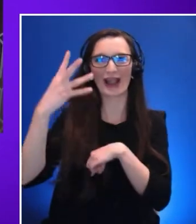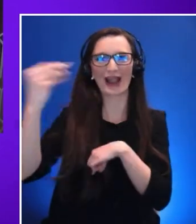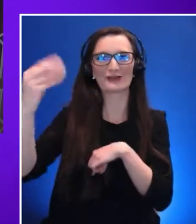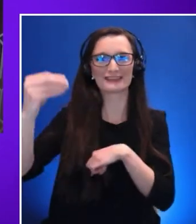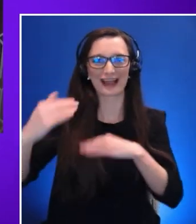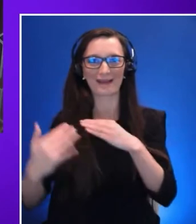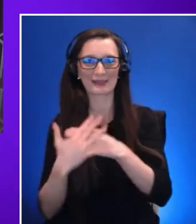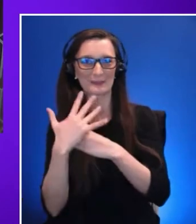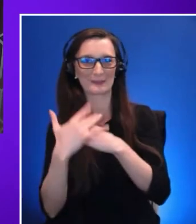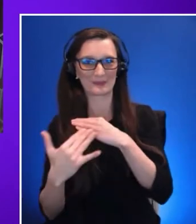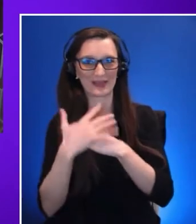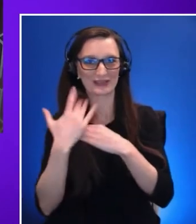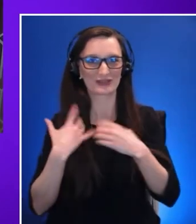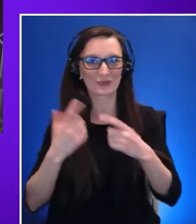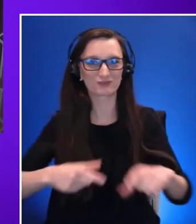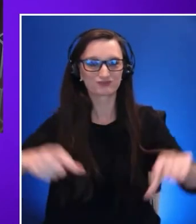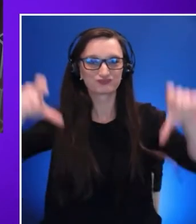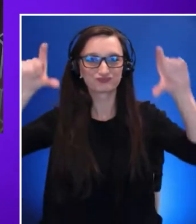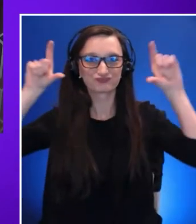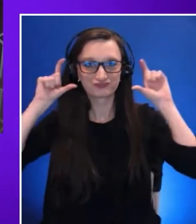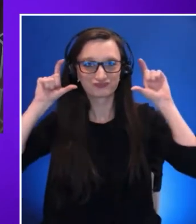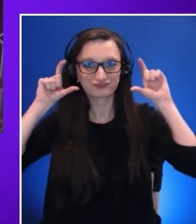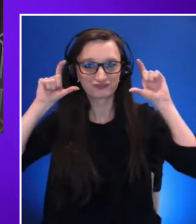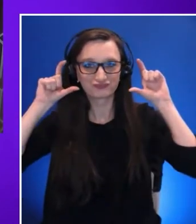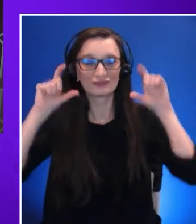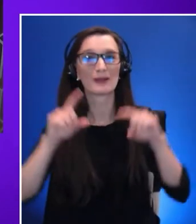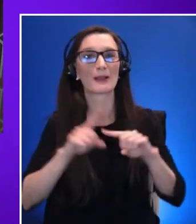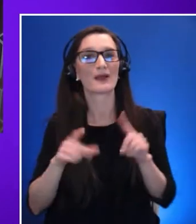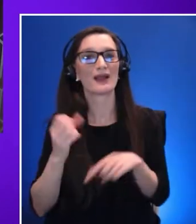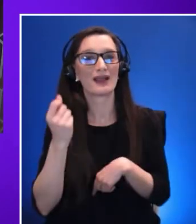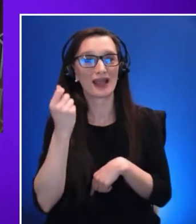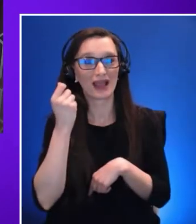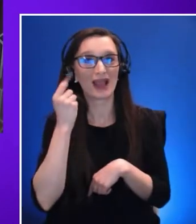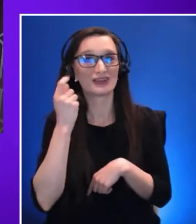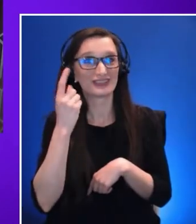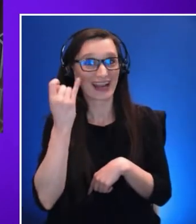would have created a very frustrating experience for her. So we sat and talked